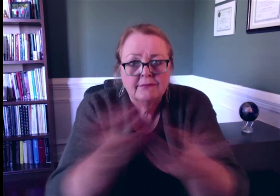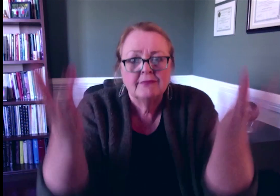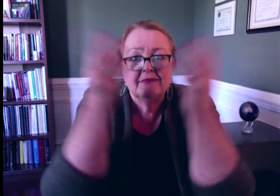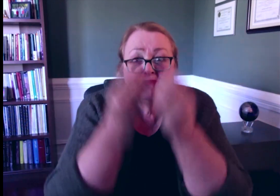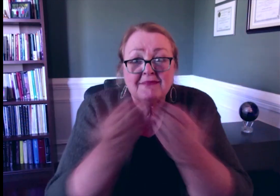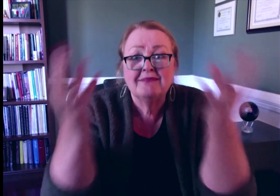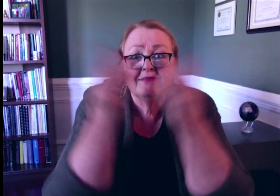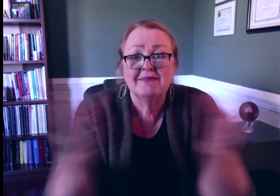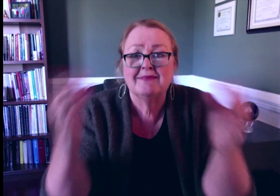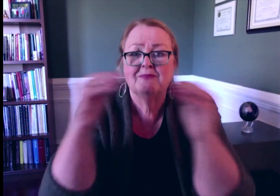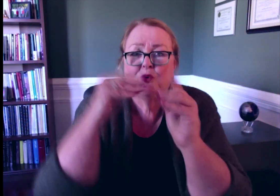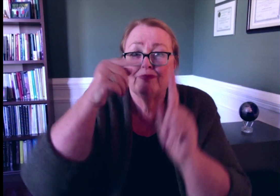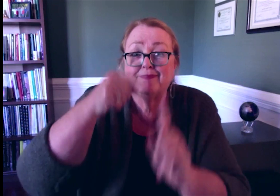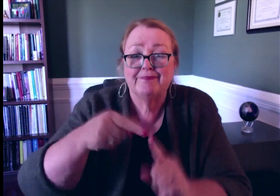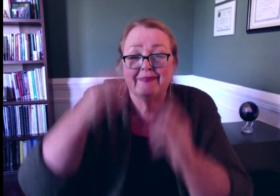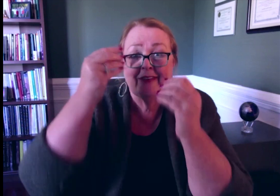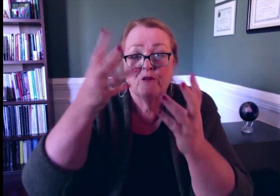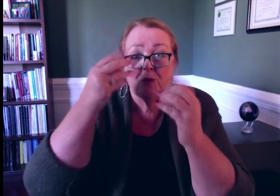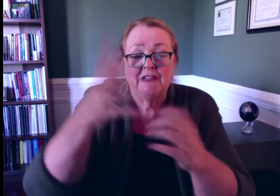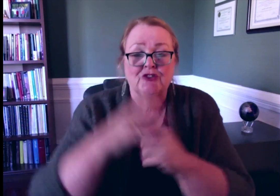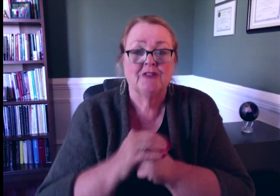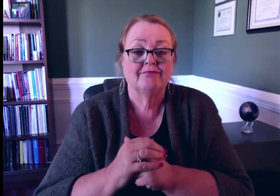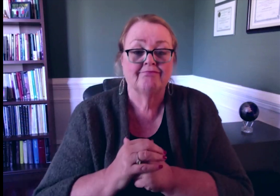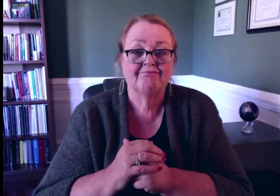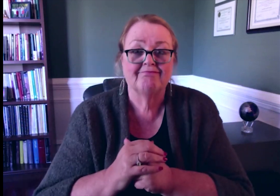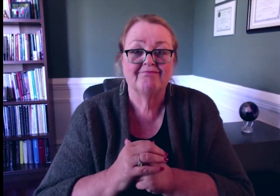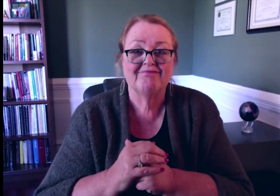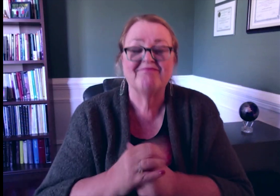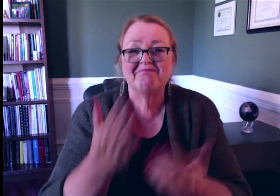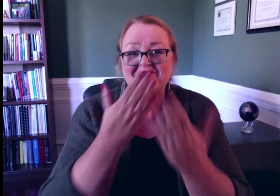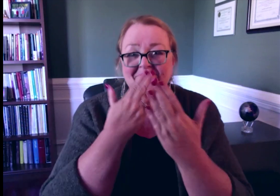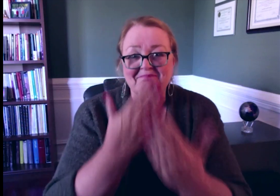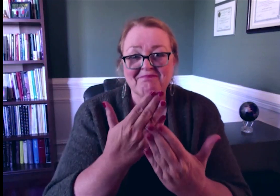shared with the membership and stakeholders. Thank you.